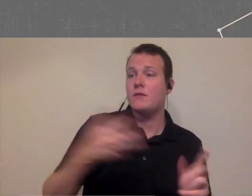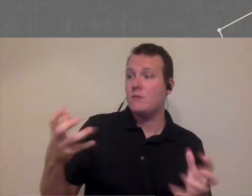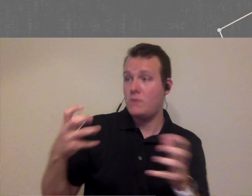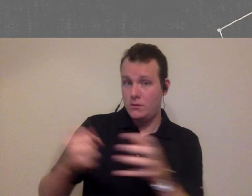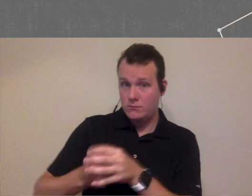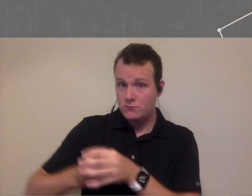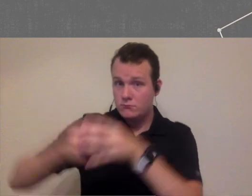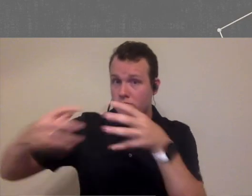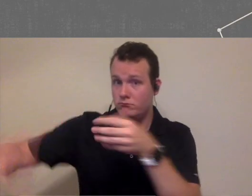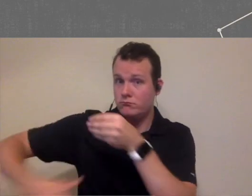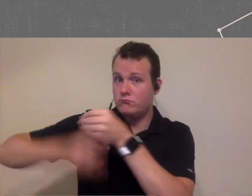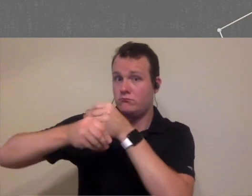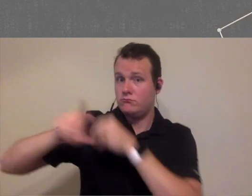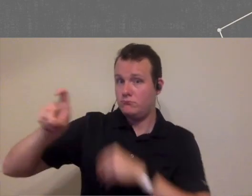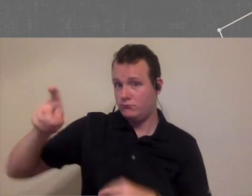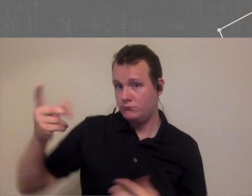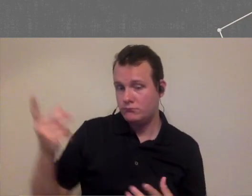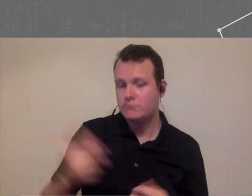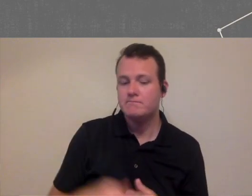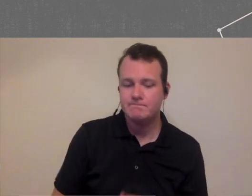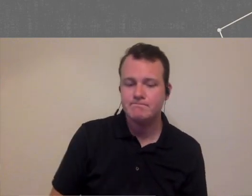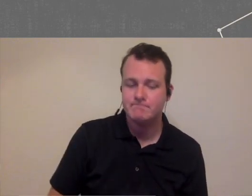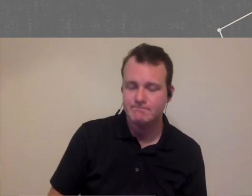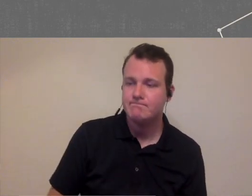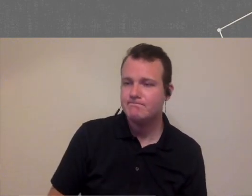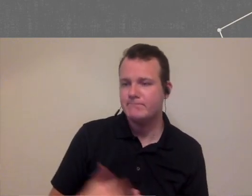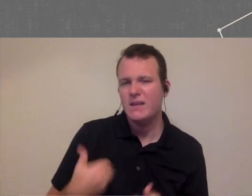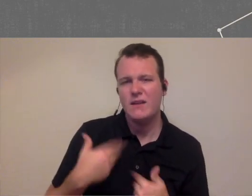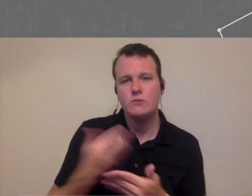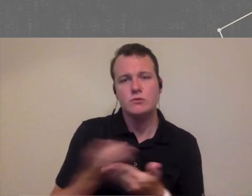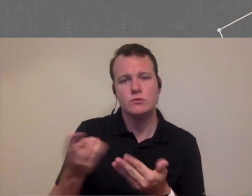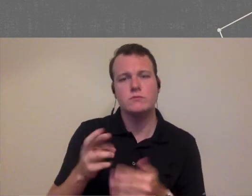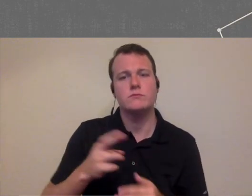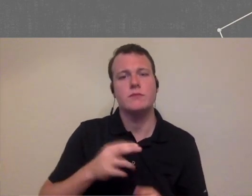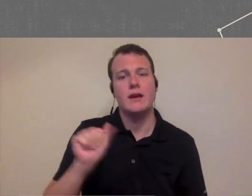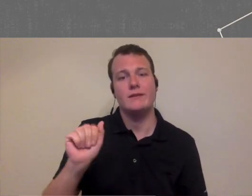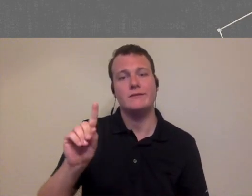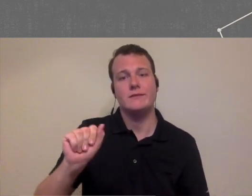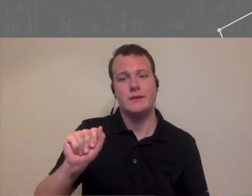expanding there are certainly resources there as well so a da is a great